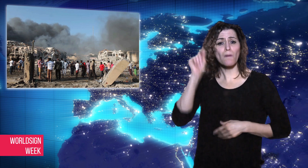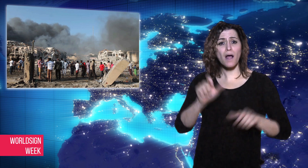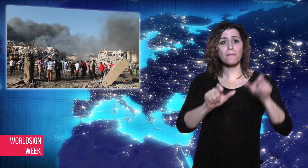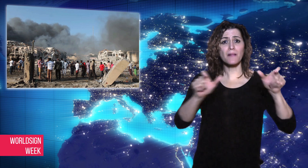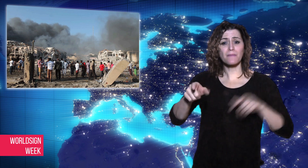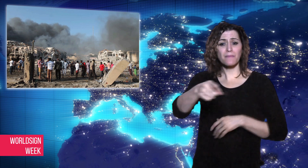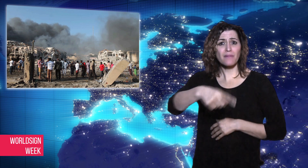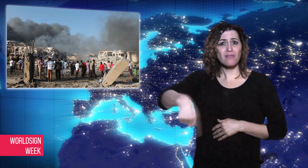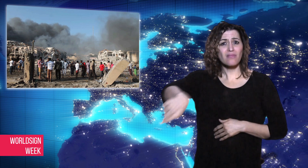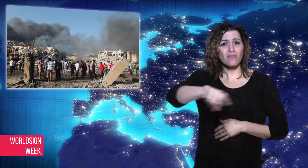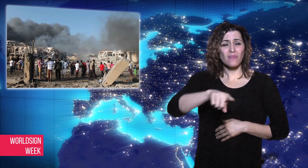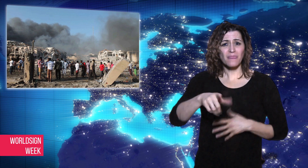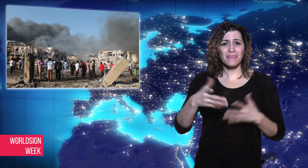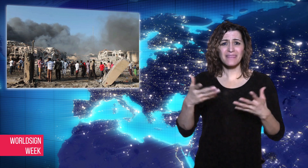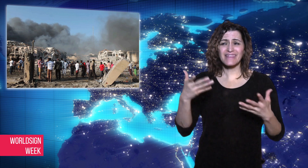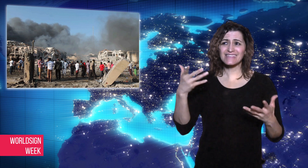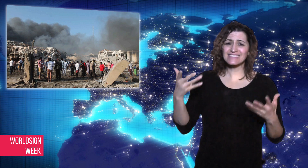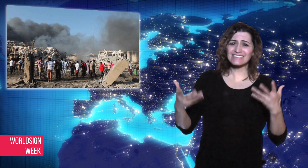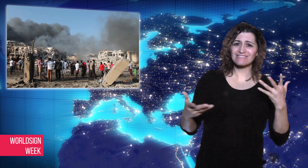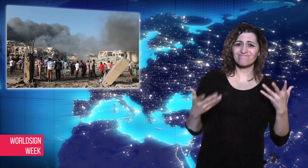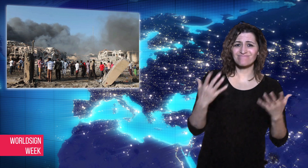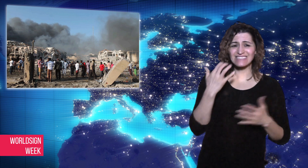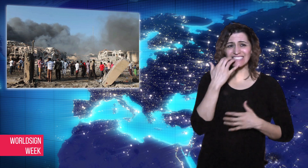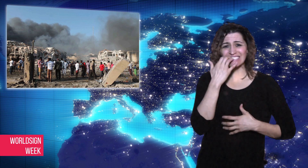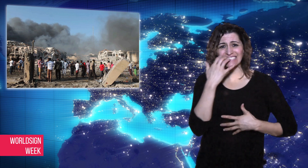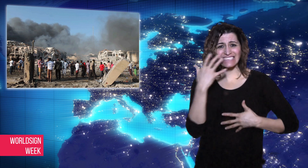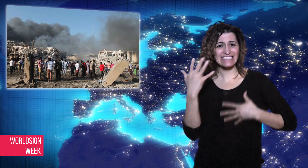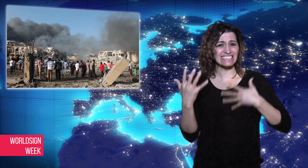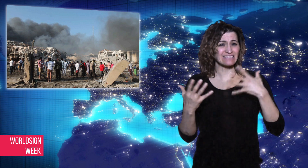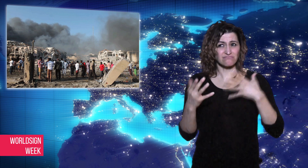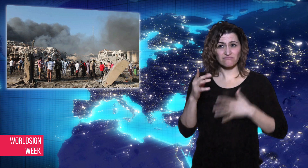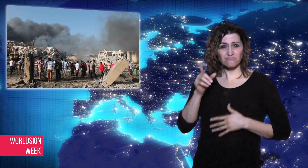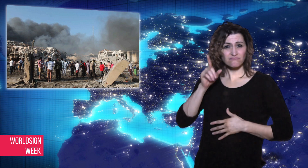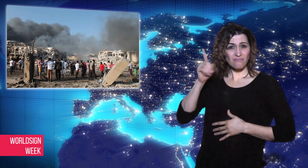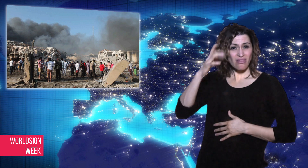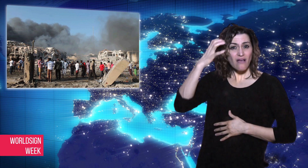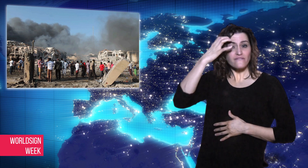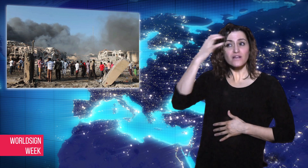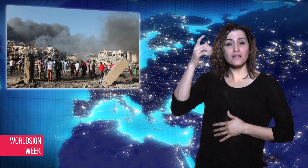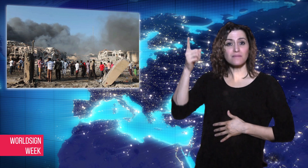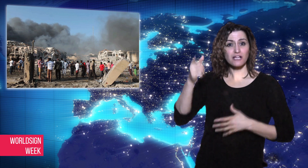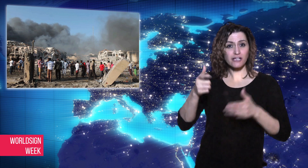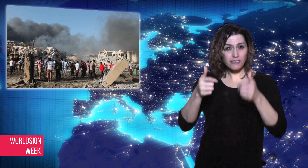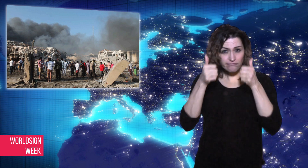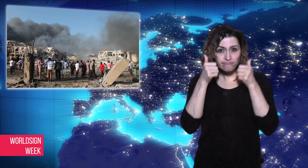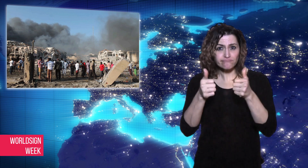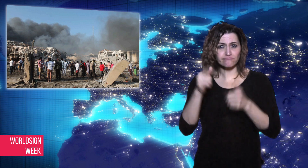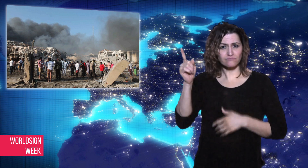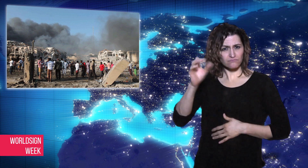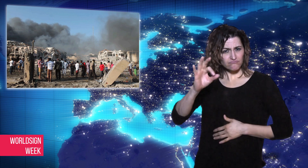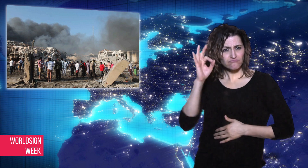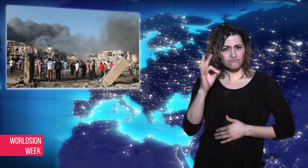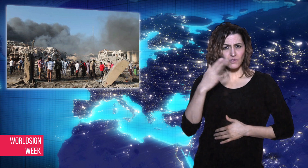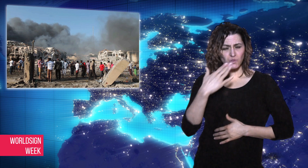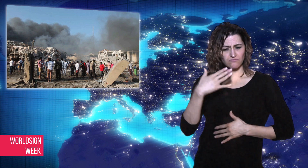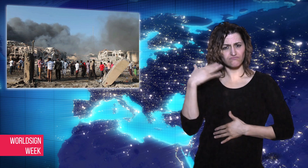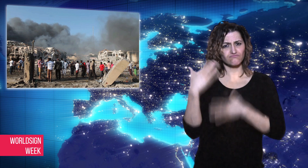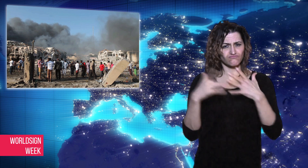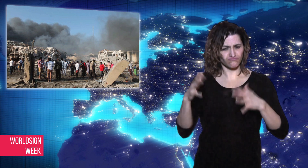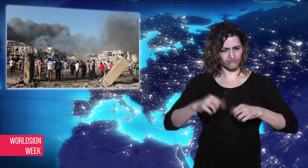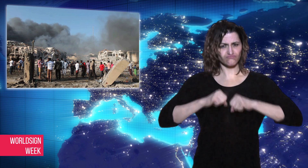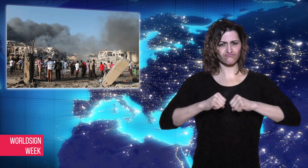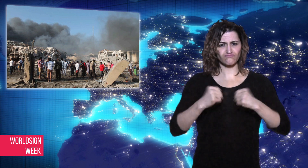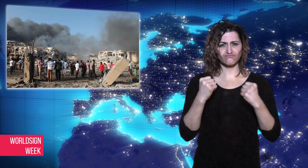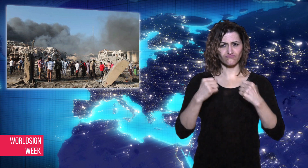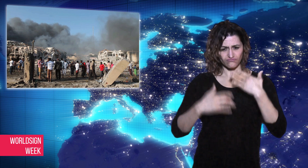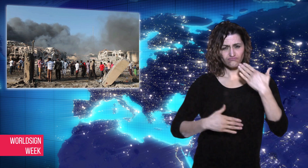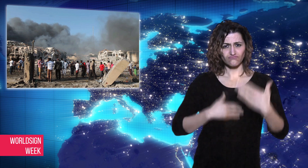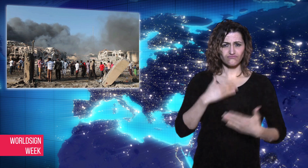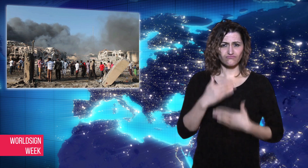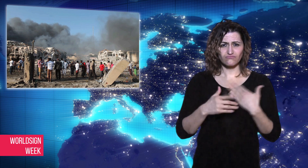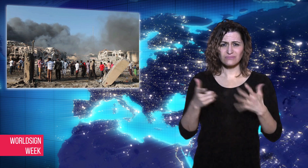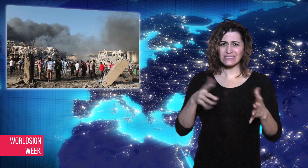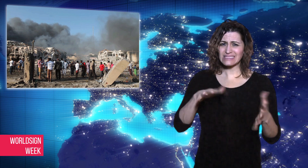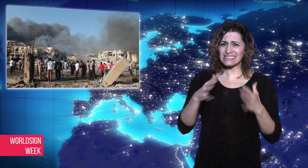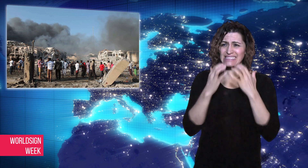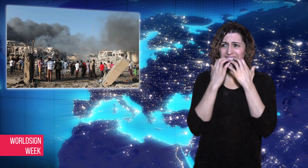government has taken. One Mogadishu